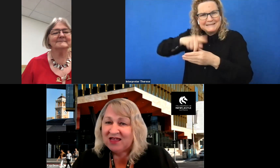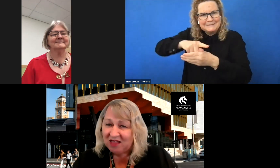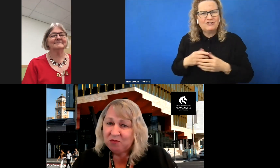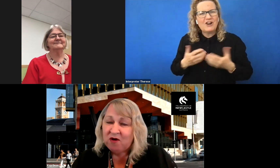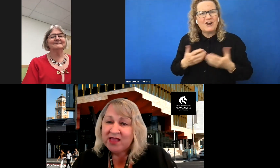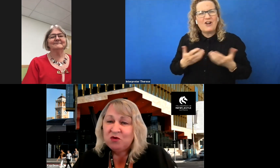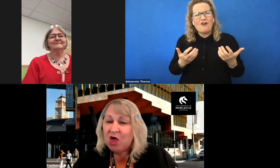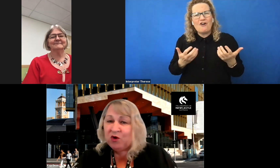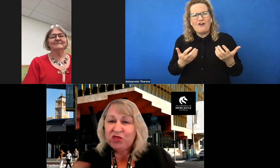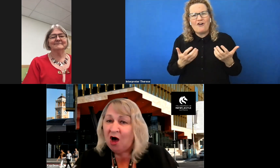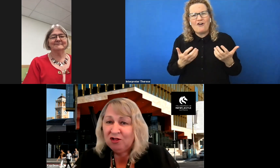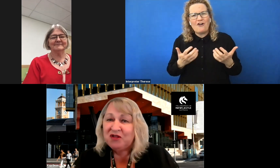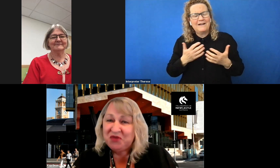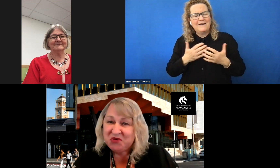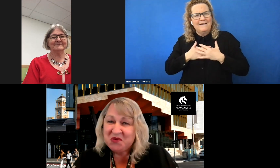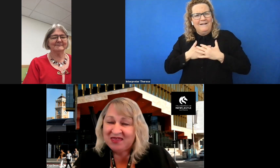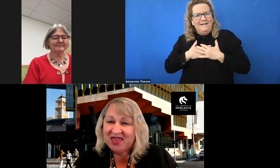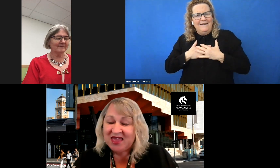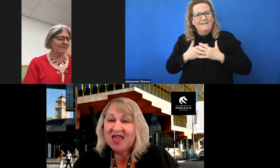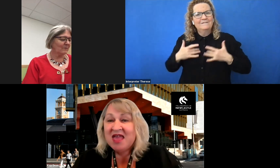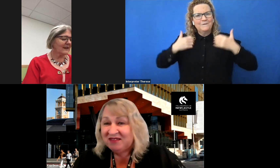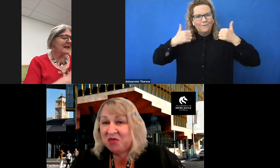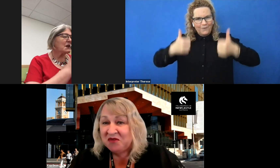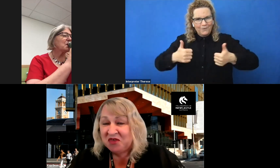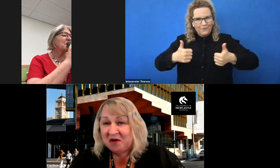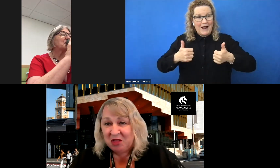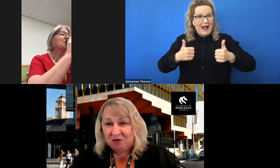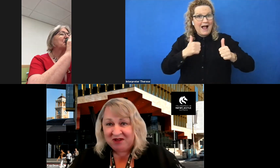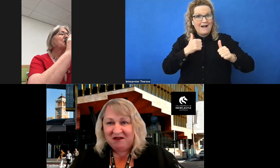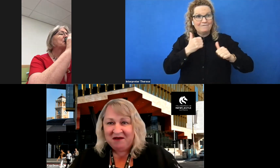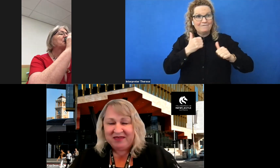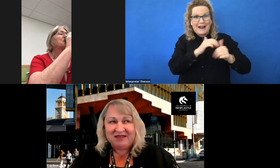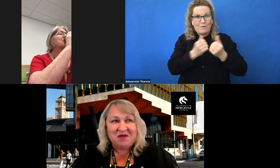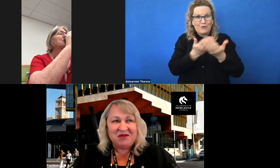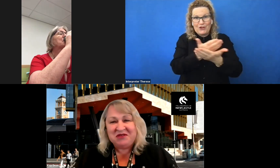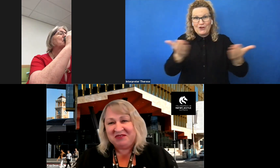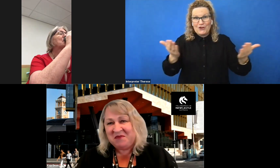collaborating with a whole lot of you out there, some of the you have long retired, my goodness,